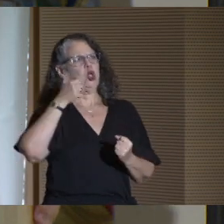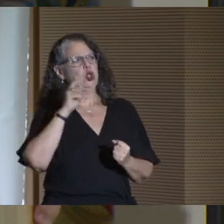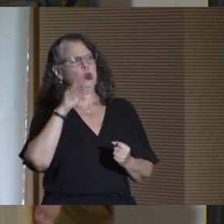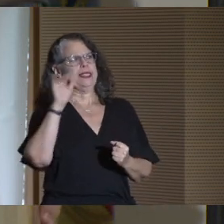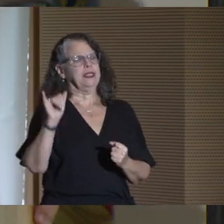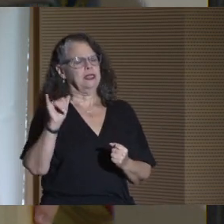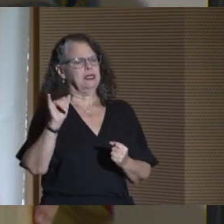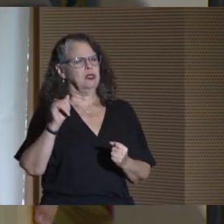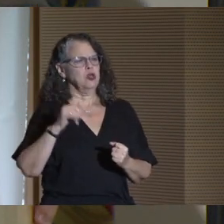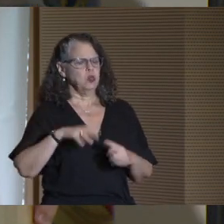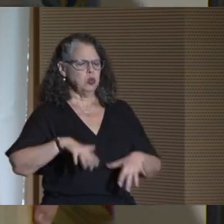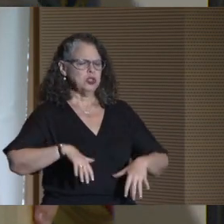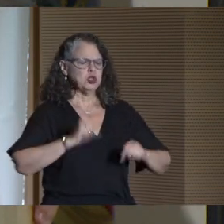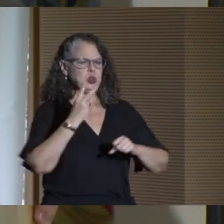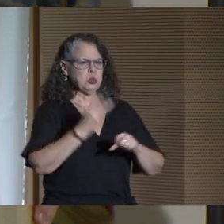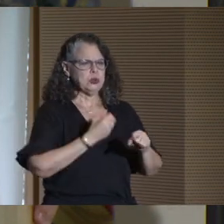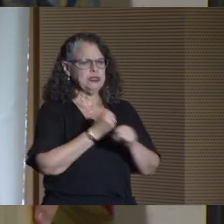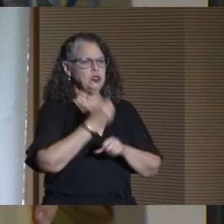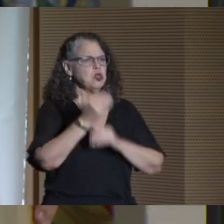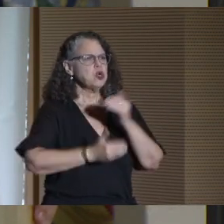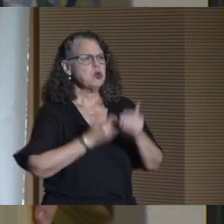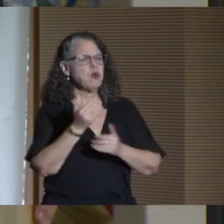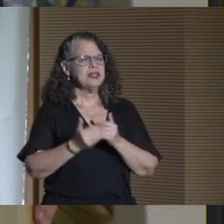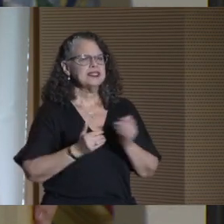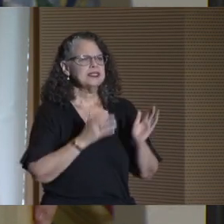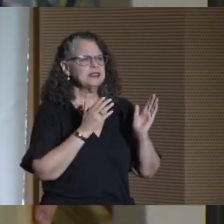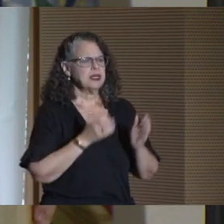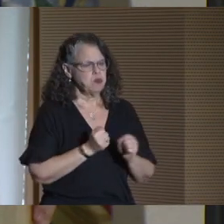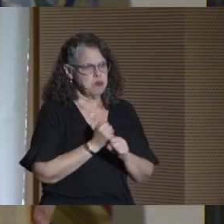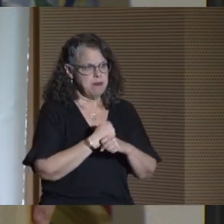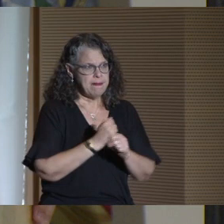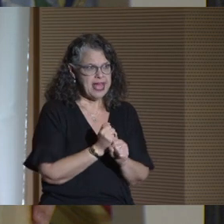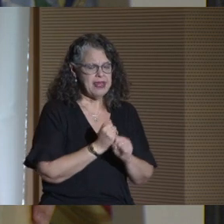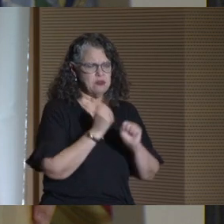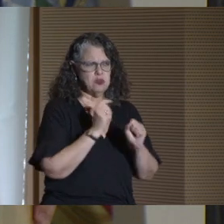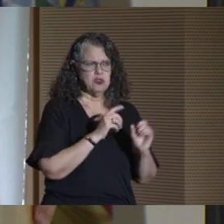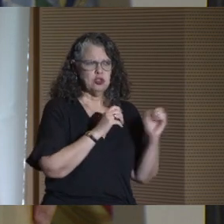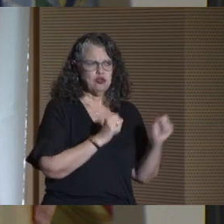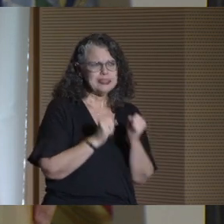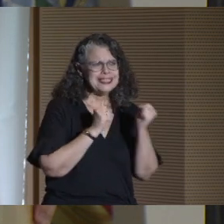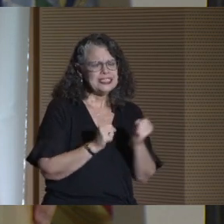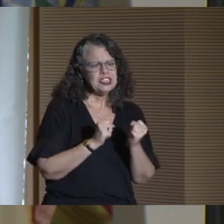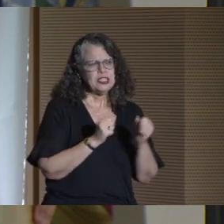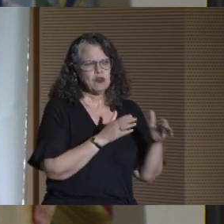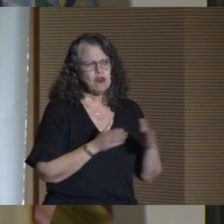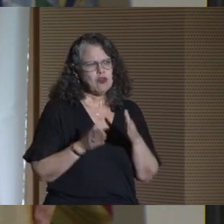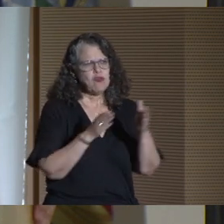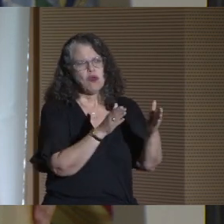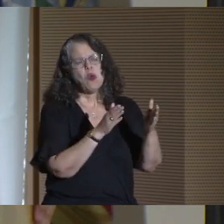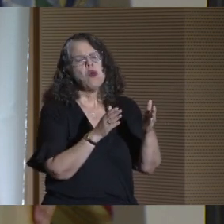We embarked on a nearly two-year process that produced a strategic roadmap to transform CUNY into the nation's